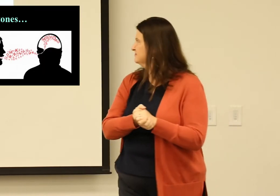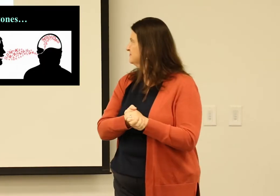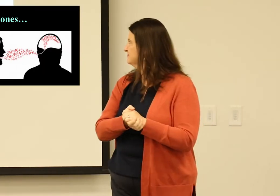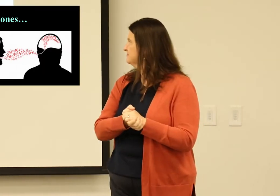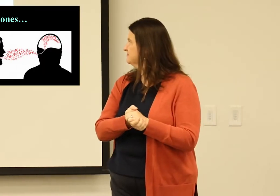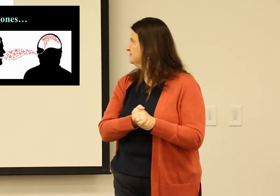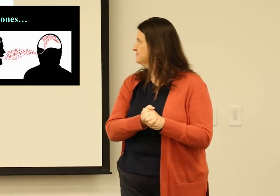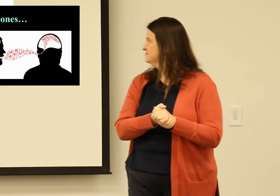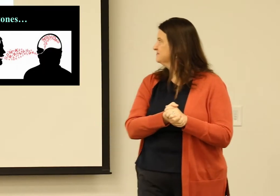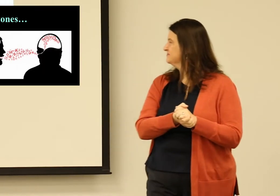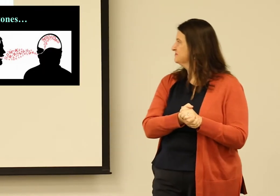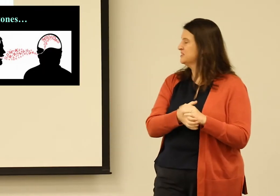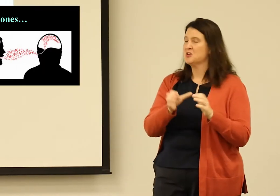I don't need to give them any more power.